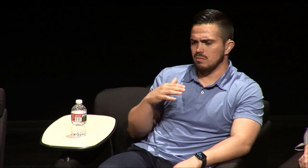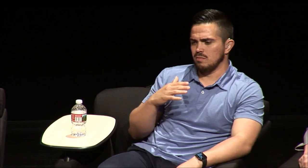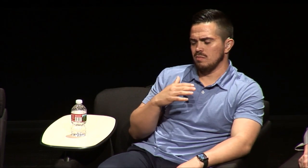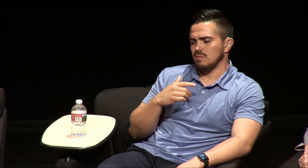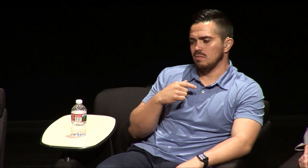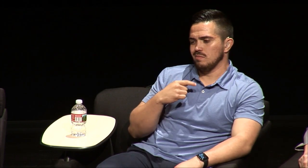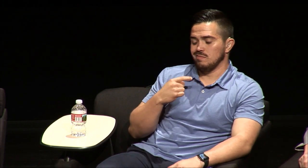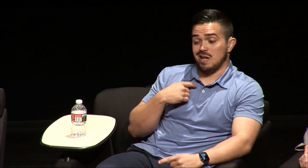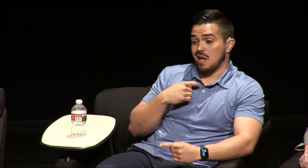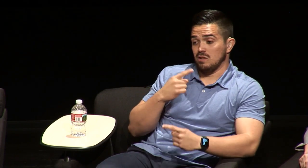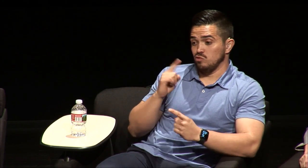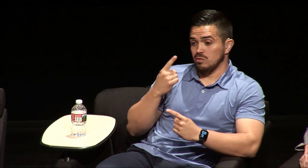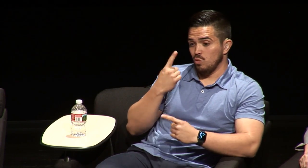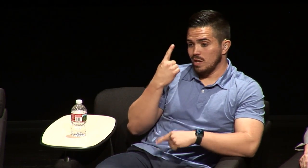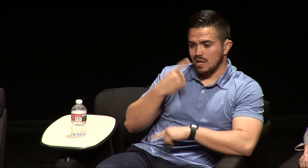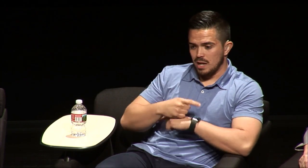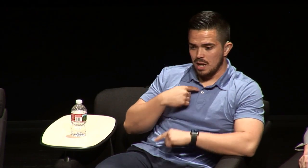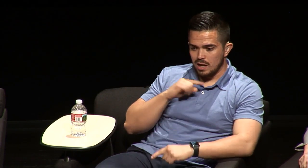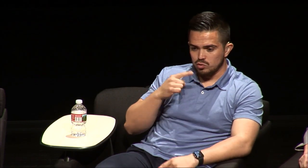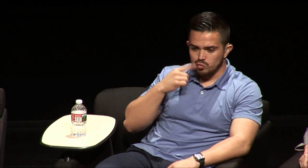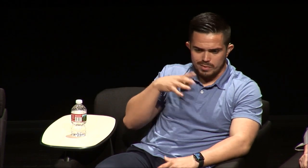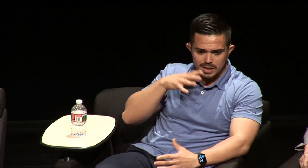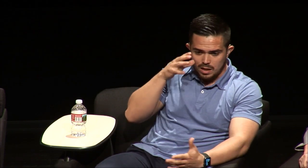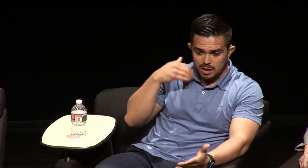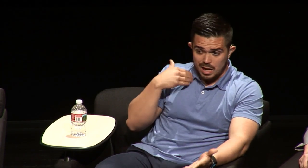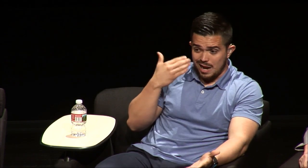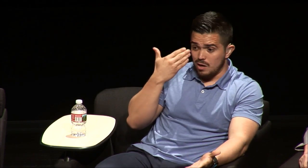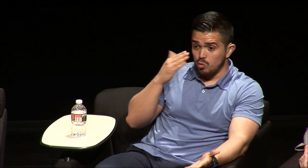environment but I don't really know what's going on and one day I just told